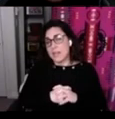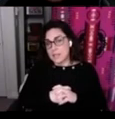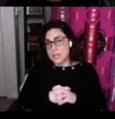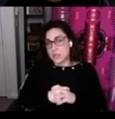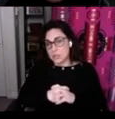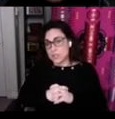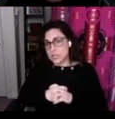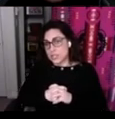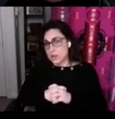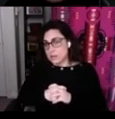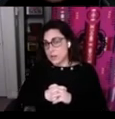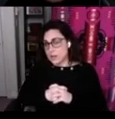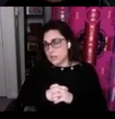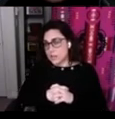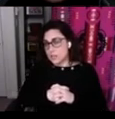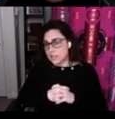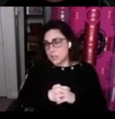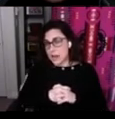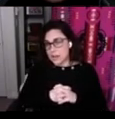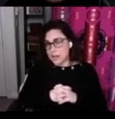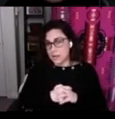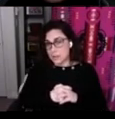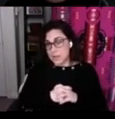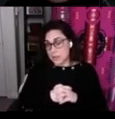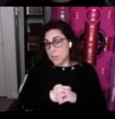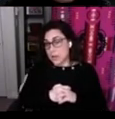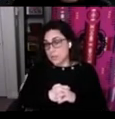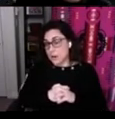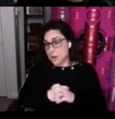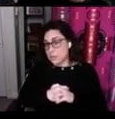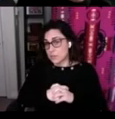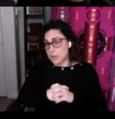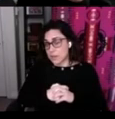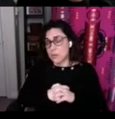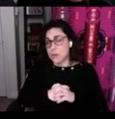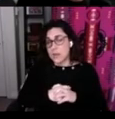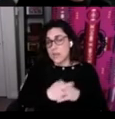Dehcho First Nation also has interest in tracking their mentor apprentice outcomes as well so this